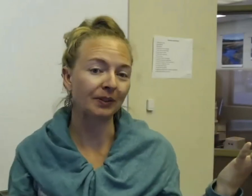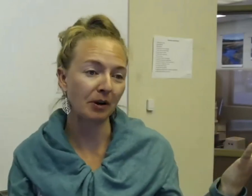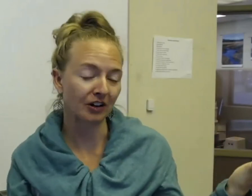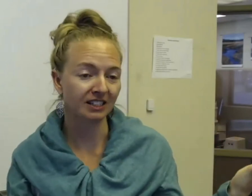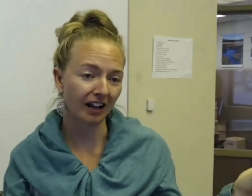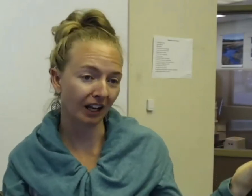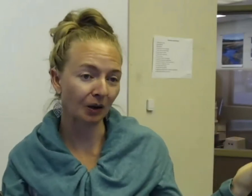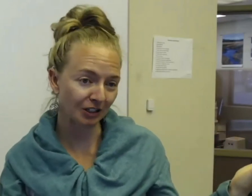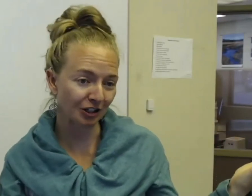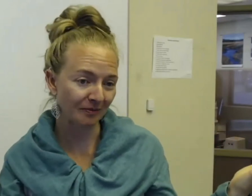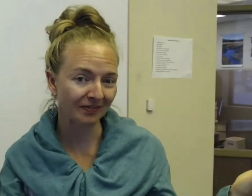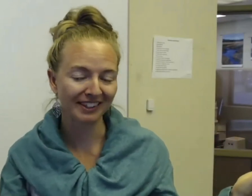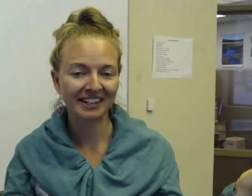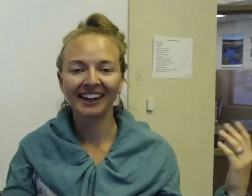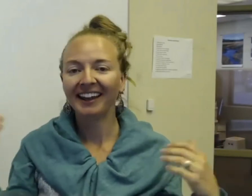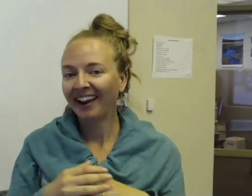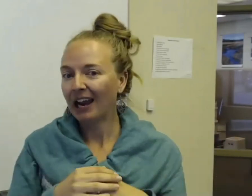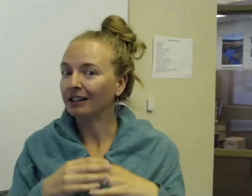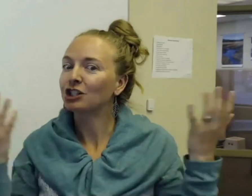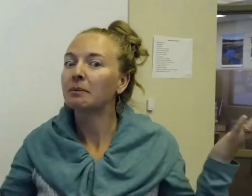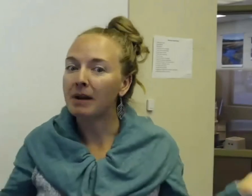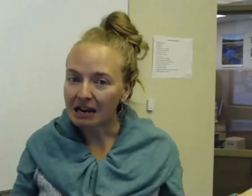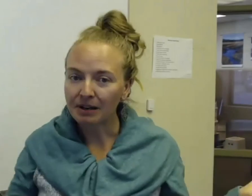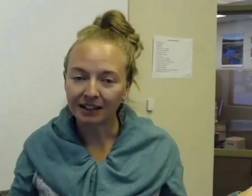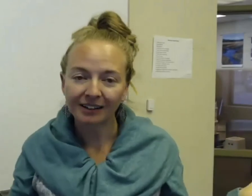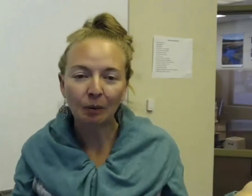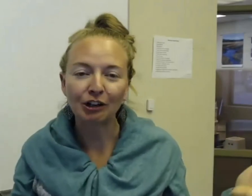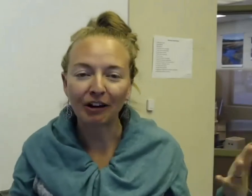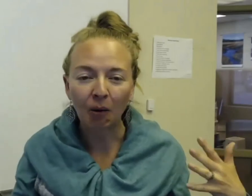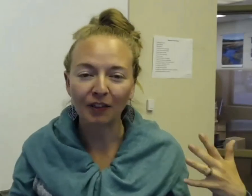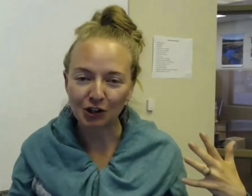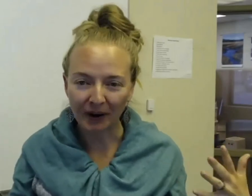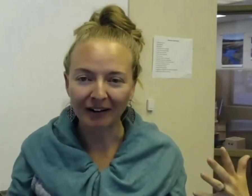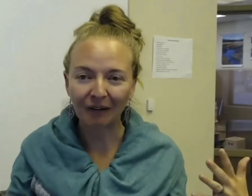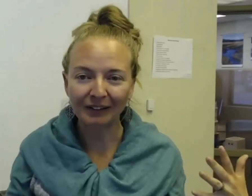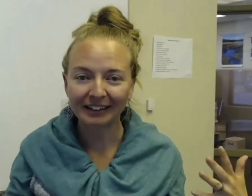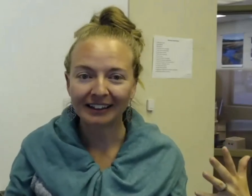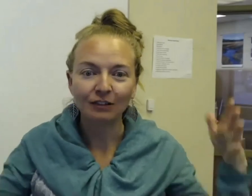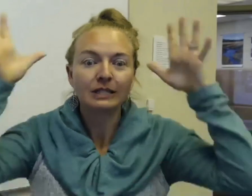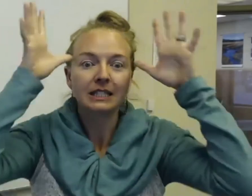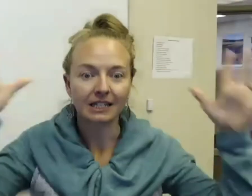America's Sign Language. And just maybe, when you're out on the trail, if you see a deer